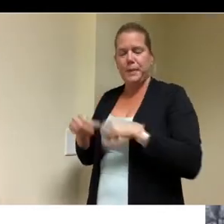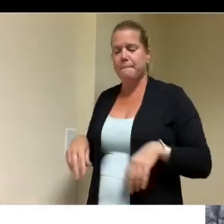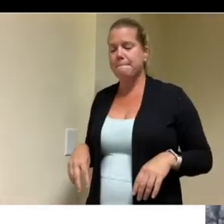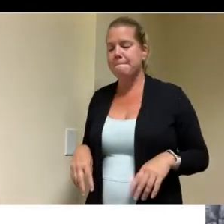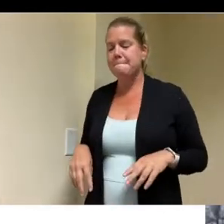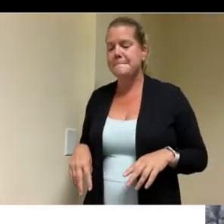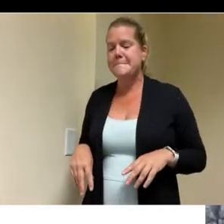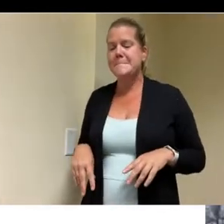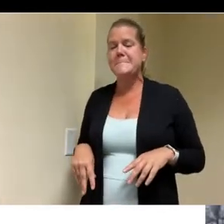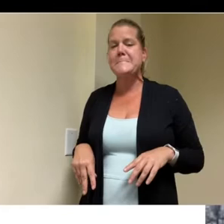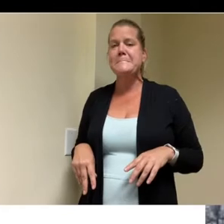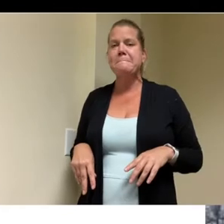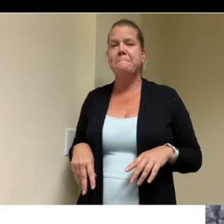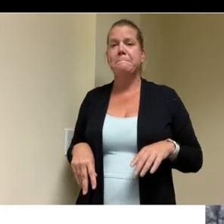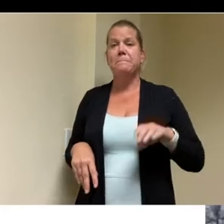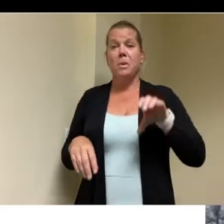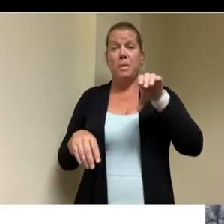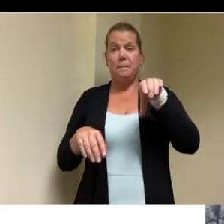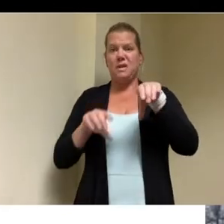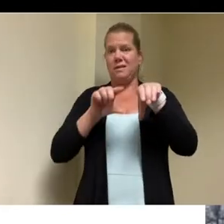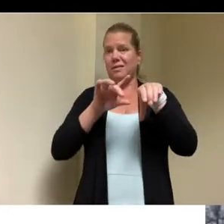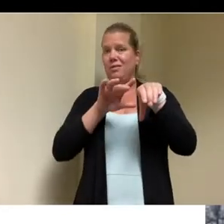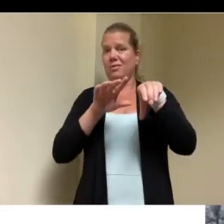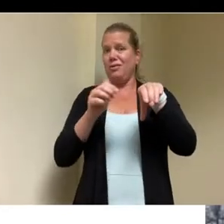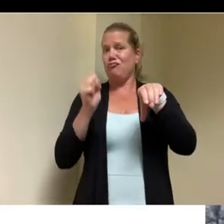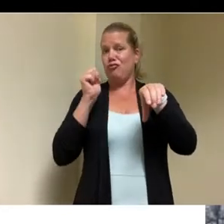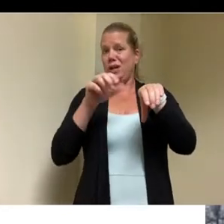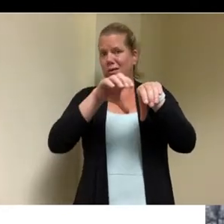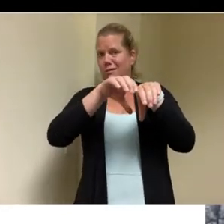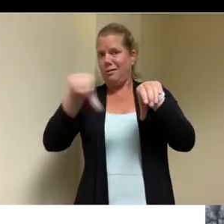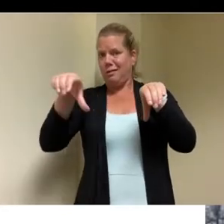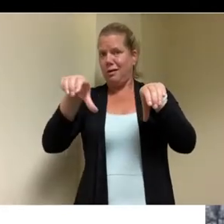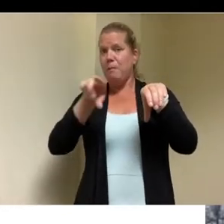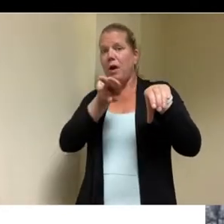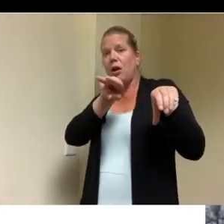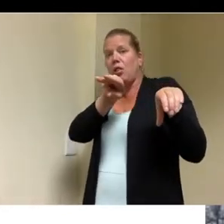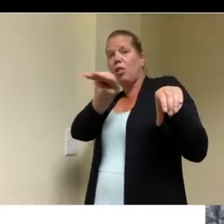building uh the rear lot it actually front faces uh from your perspective